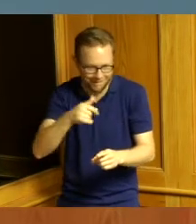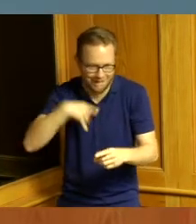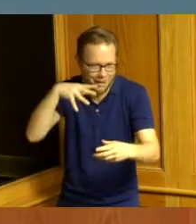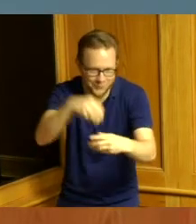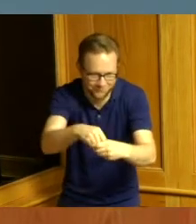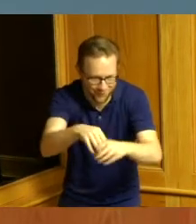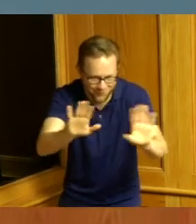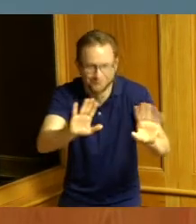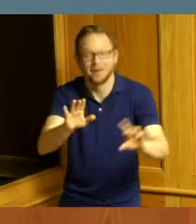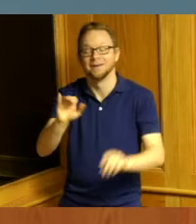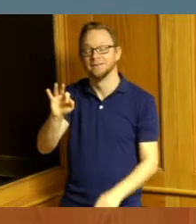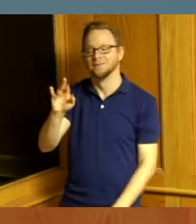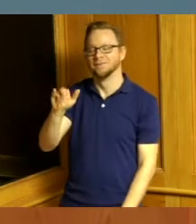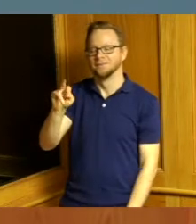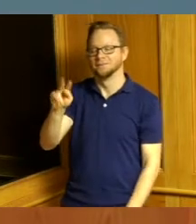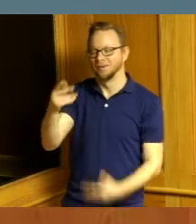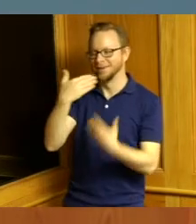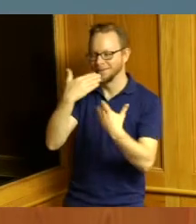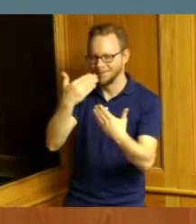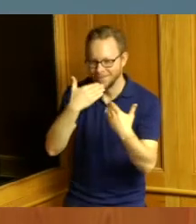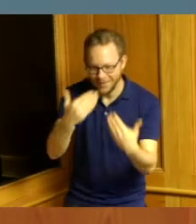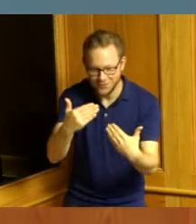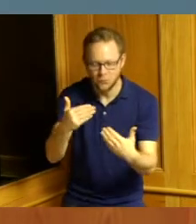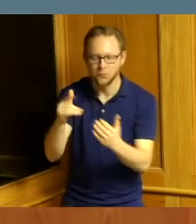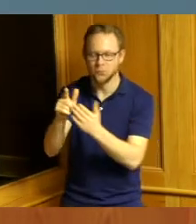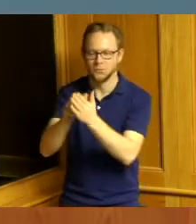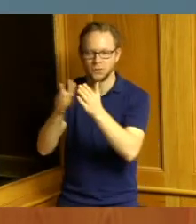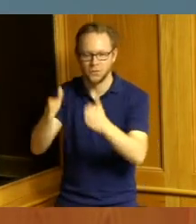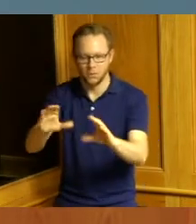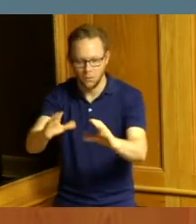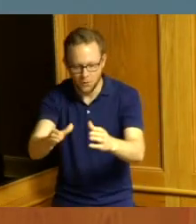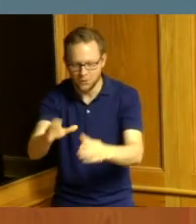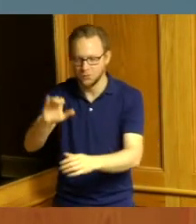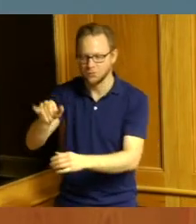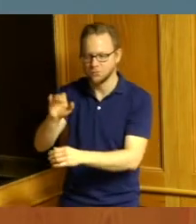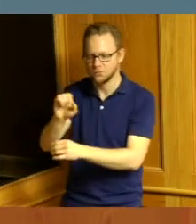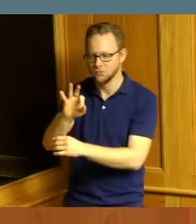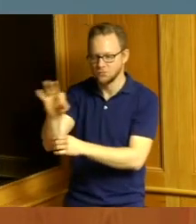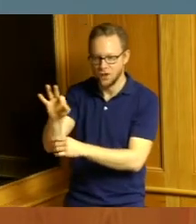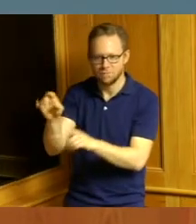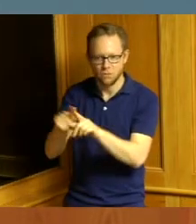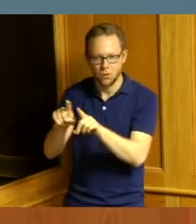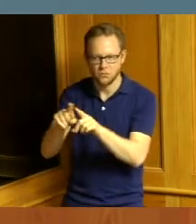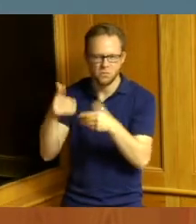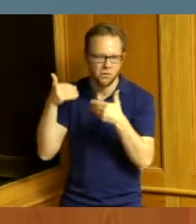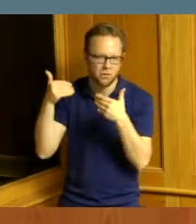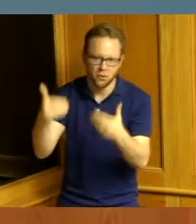to thank you and all our lawyers and also Jeff for moving forward and for the unions